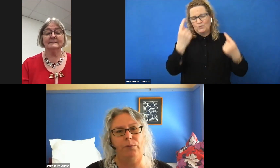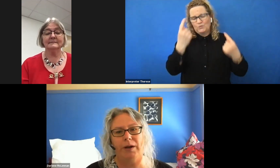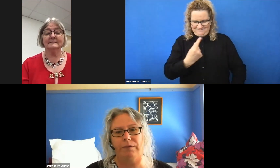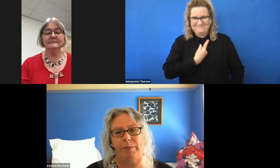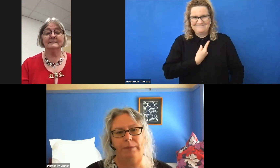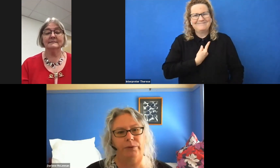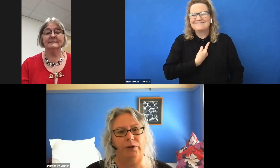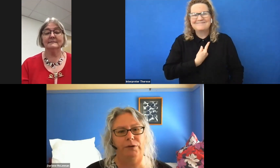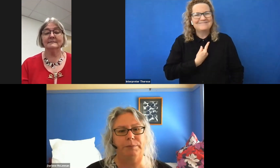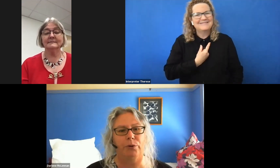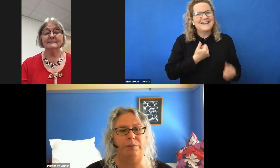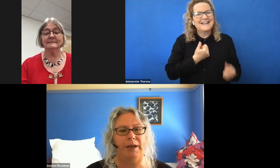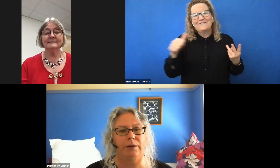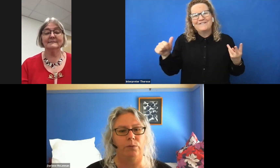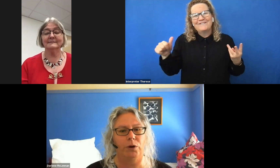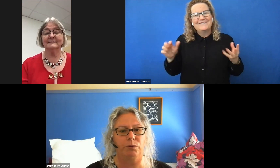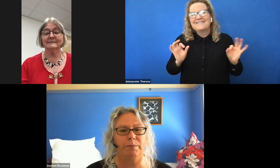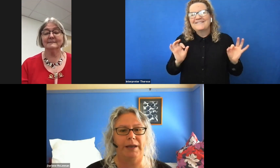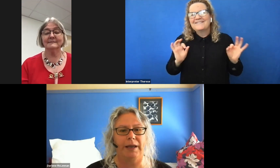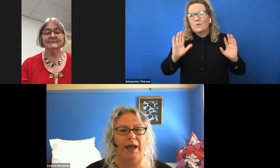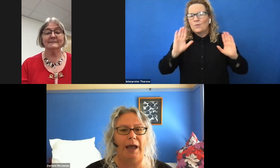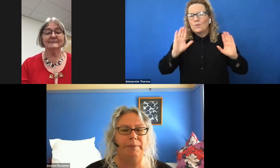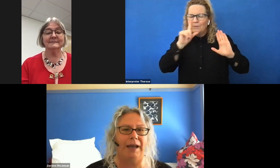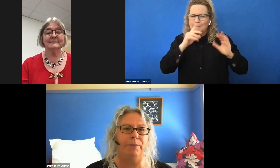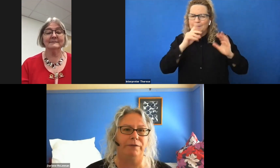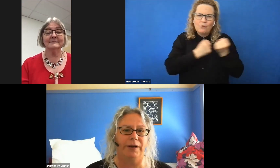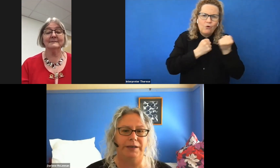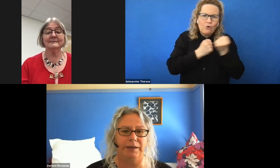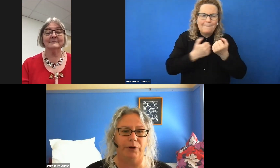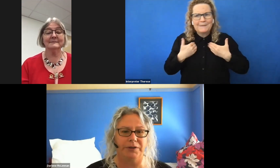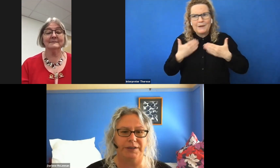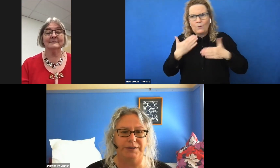wonderful people who have supported me, worked with me and became my friend in the process.